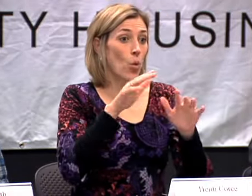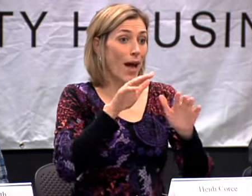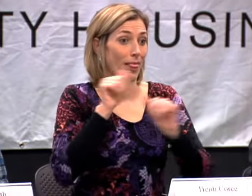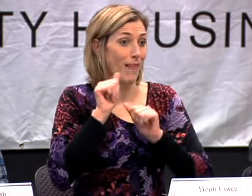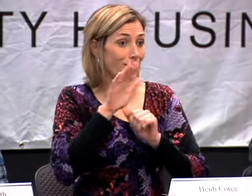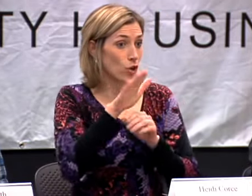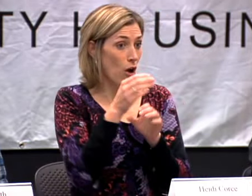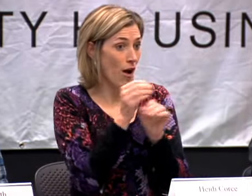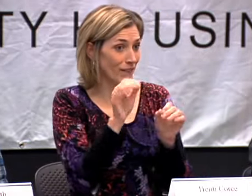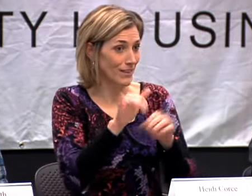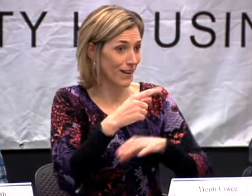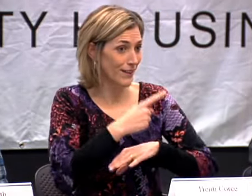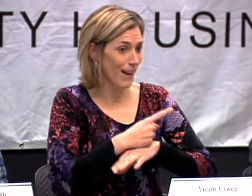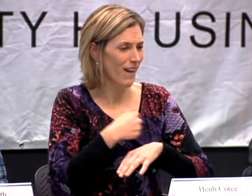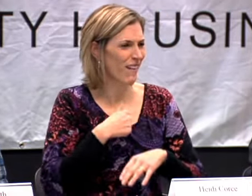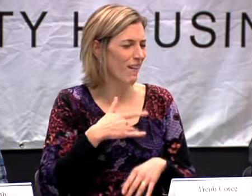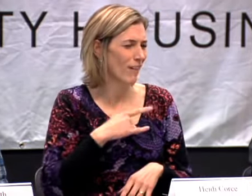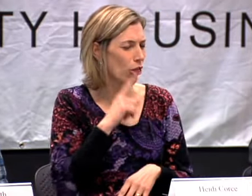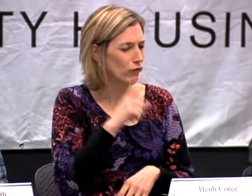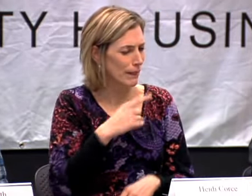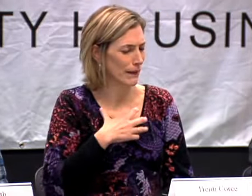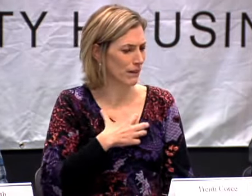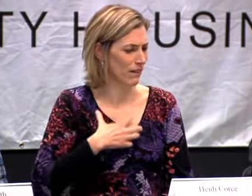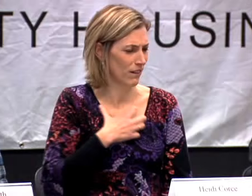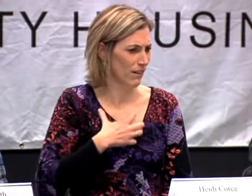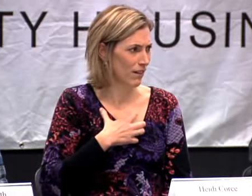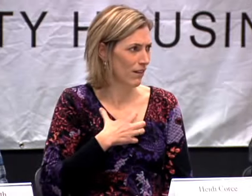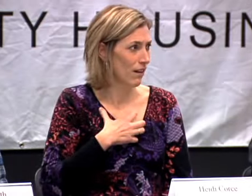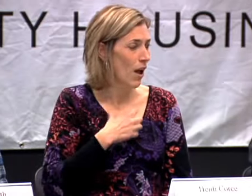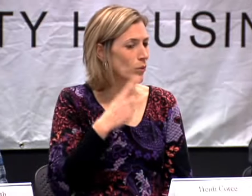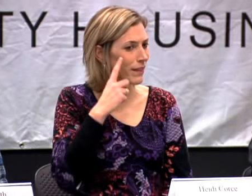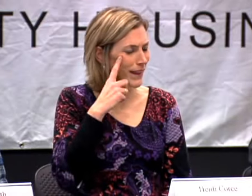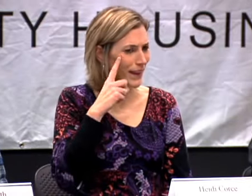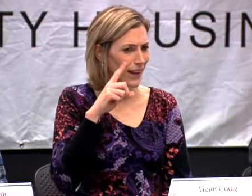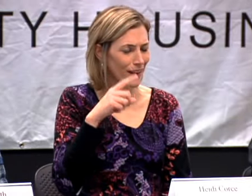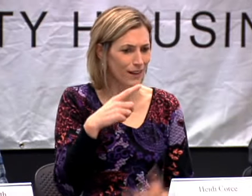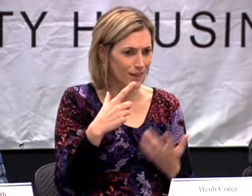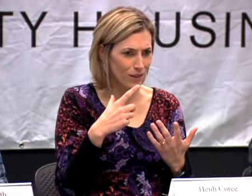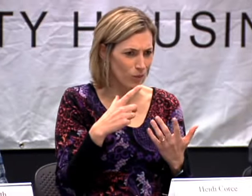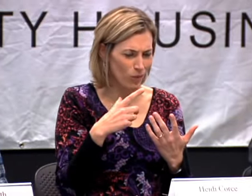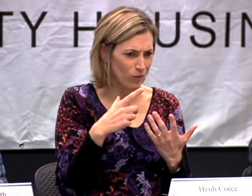MUSIC BETTER? AND SO WHEN I LEFT HER OFFICE THAT DAY I FELT REALLY